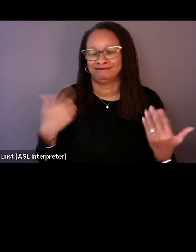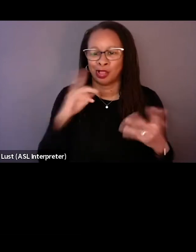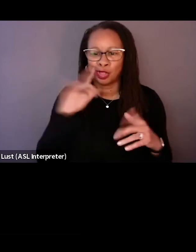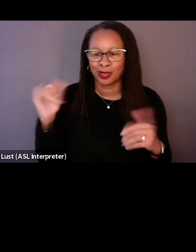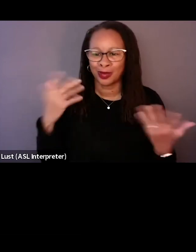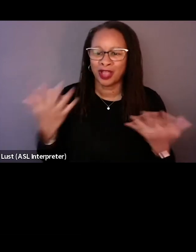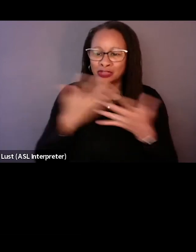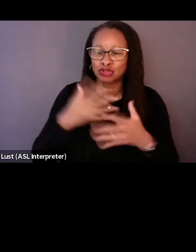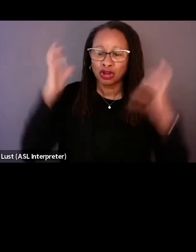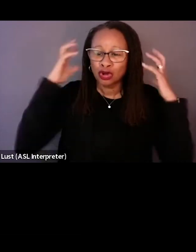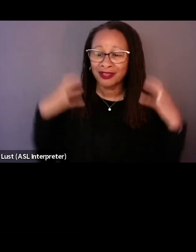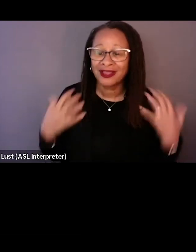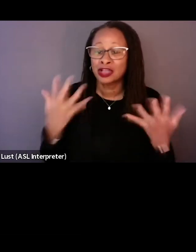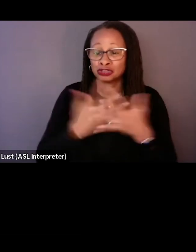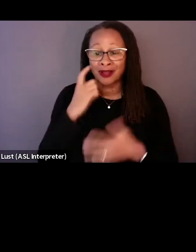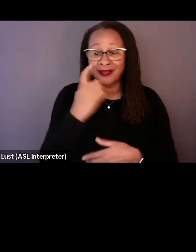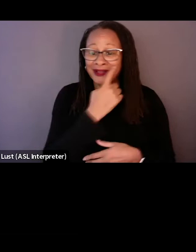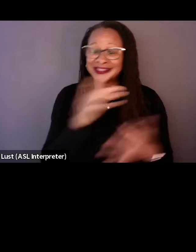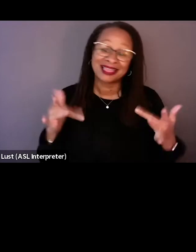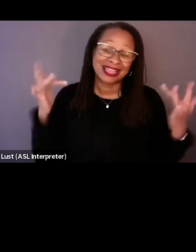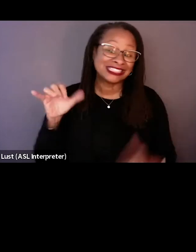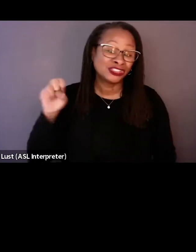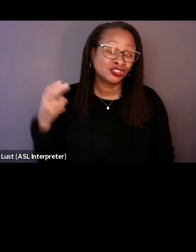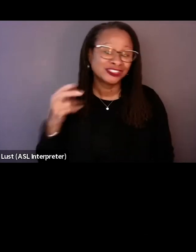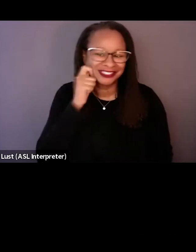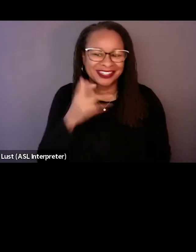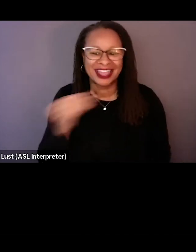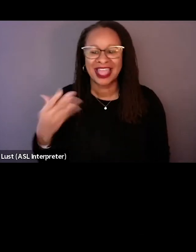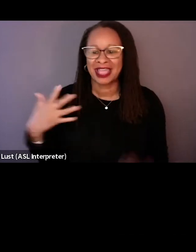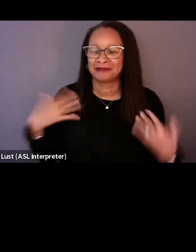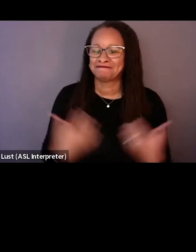dark eyes, lightish skin, and I'm wearing a Beastie Boys t-shirt.